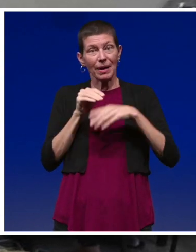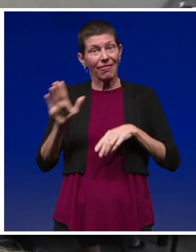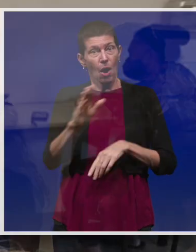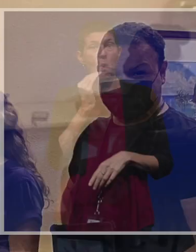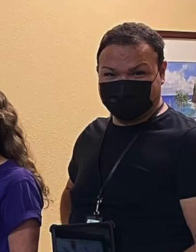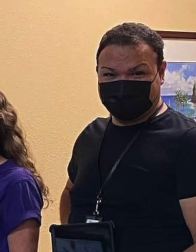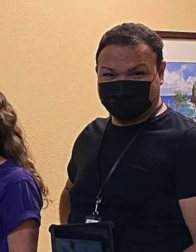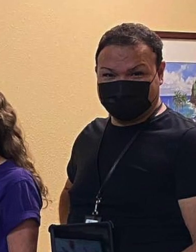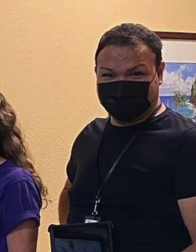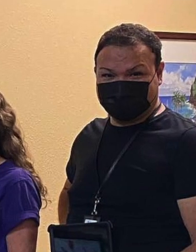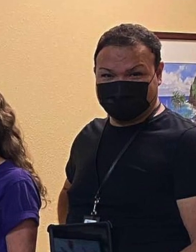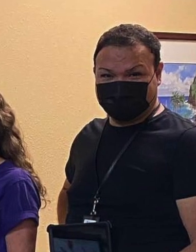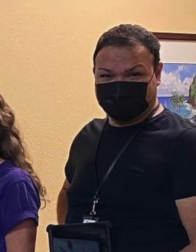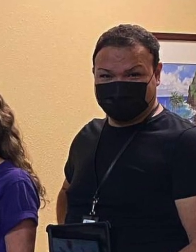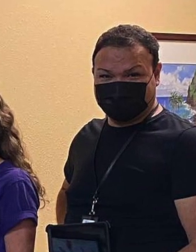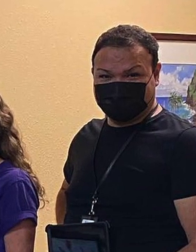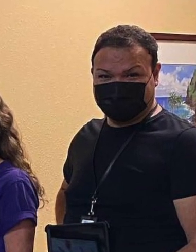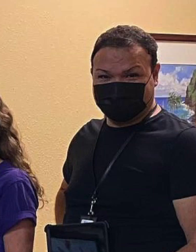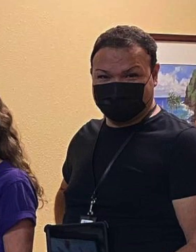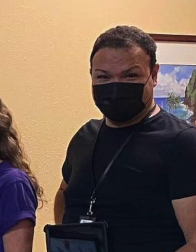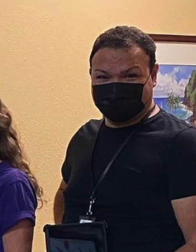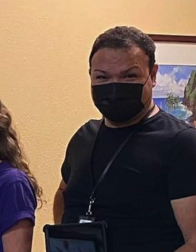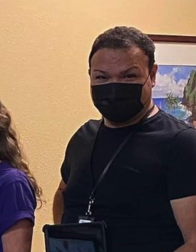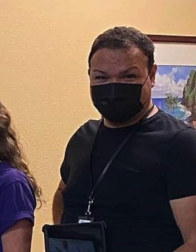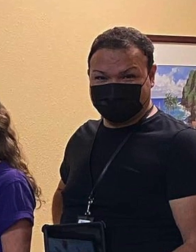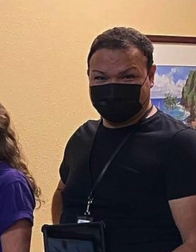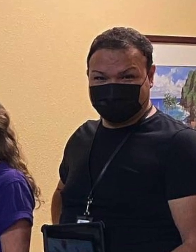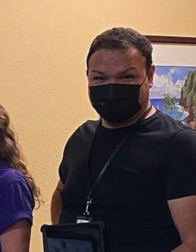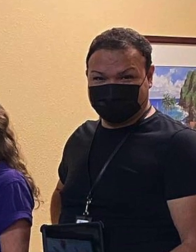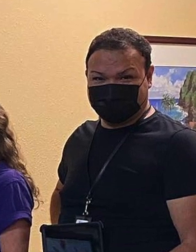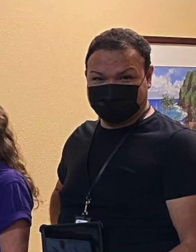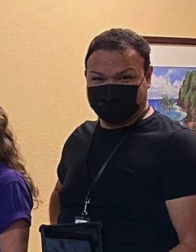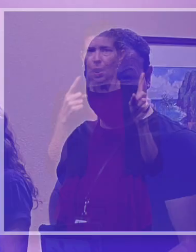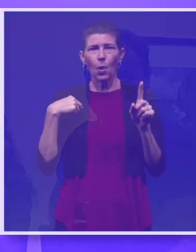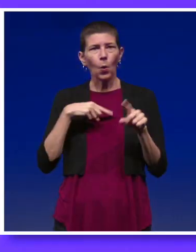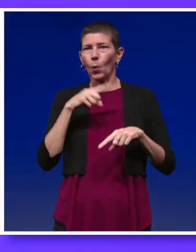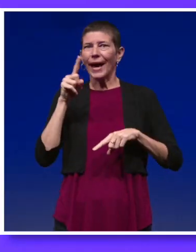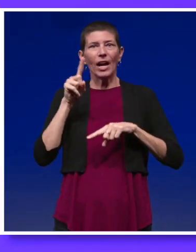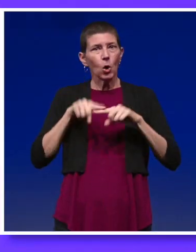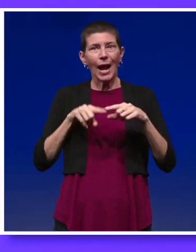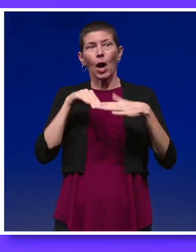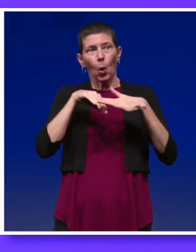and in facilities throughout the state; however, we cannot be in every home,